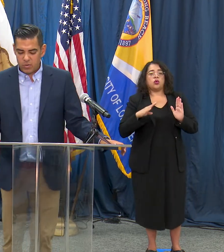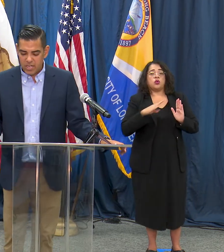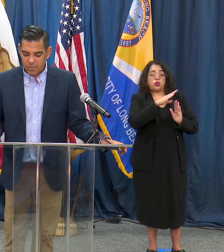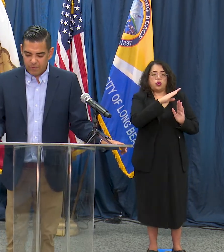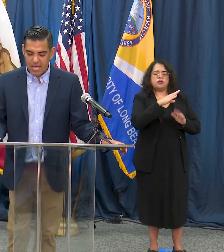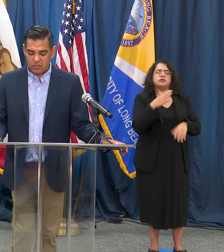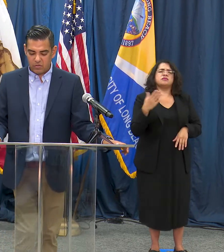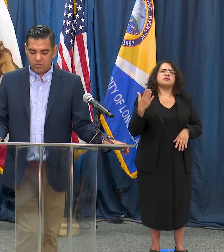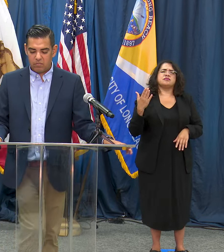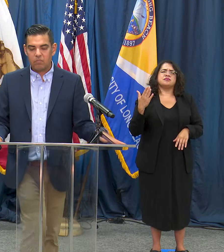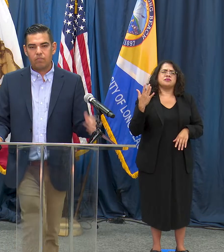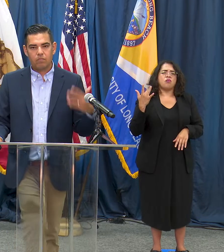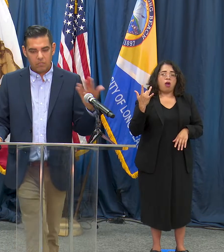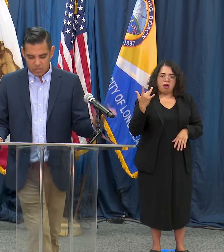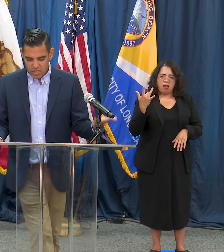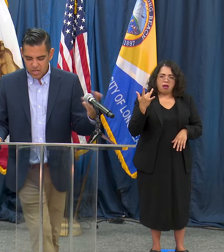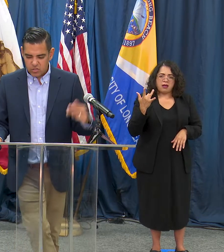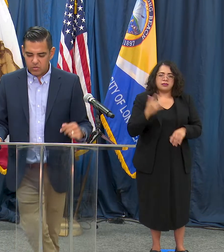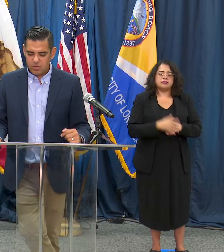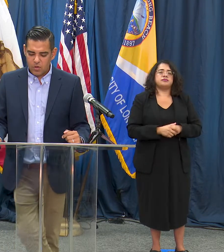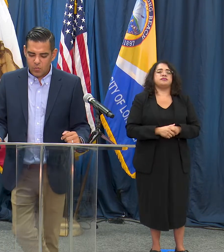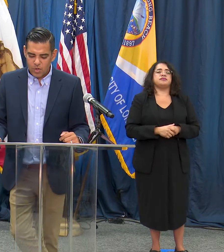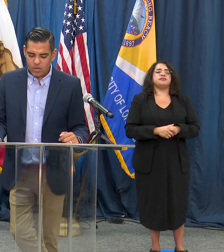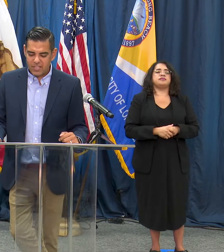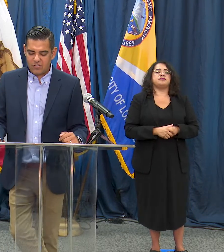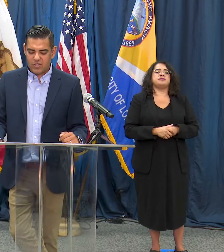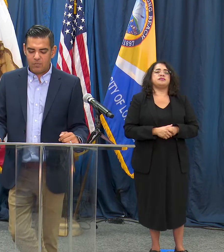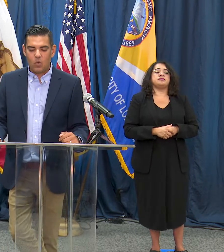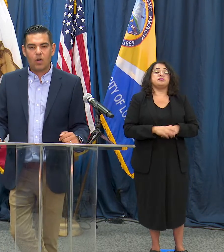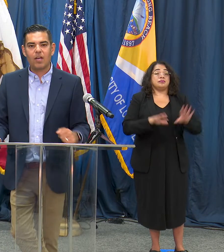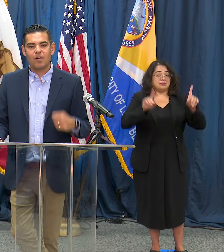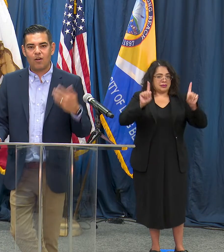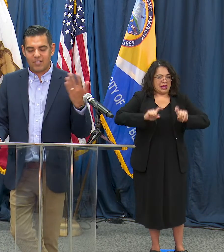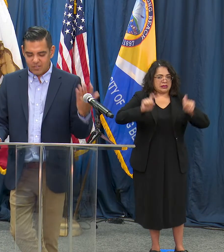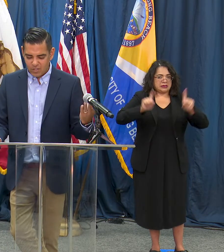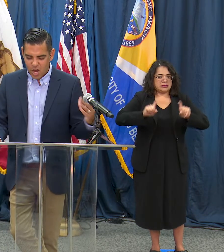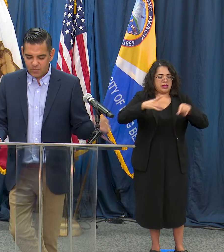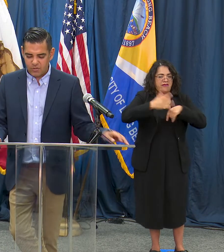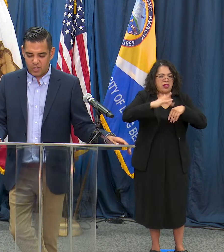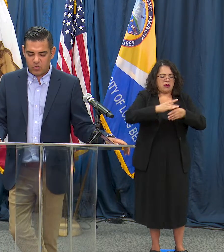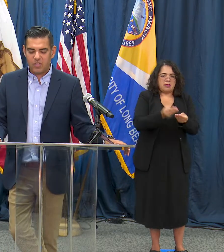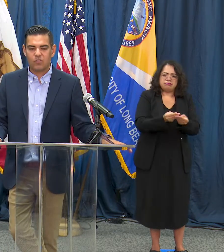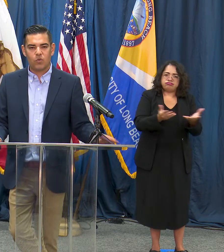a couple factors. Yes - we are testing more and our testing options increase and we